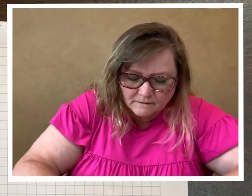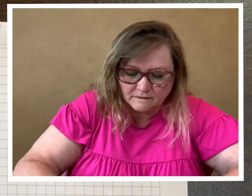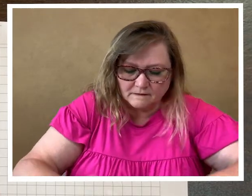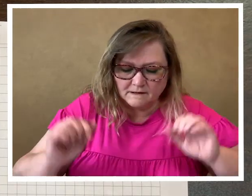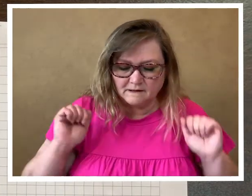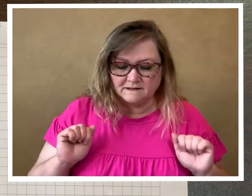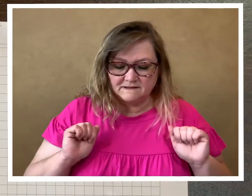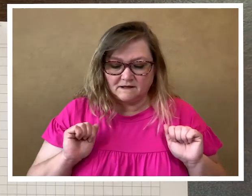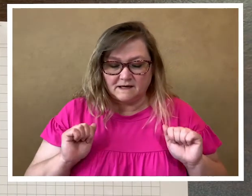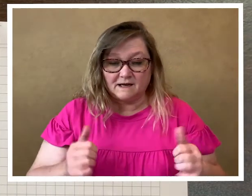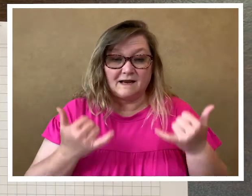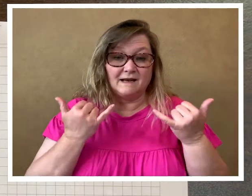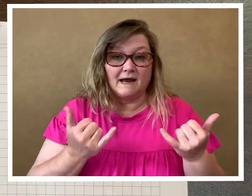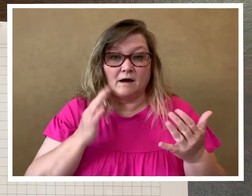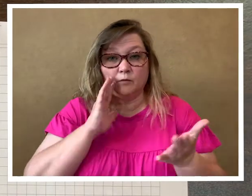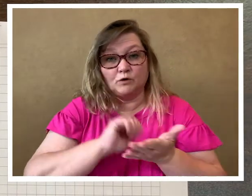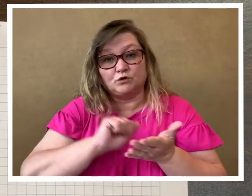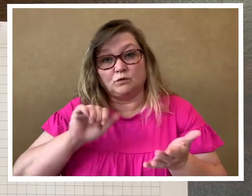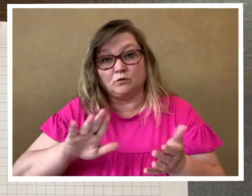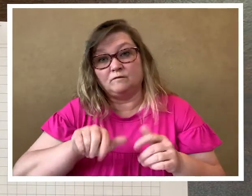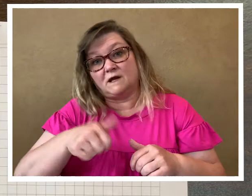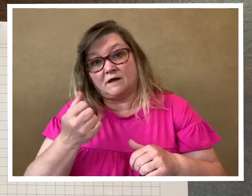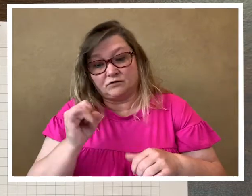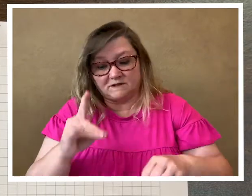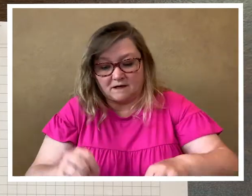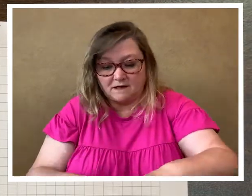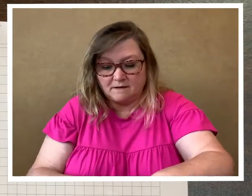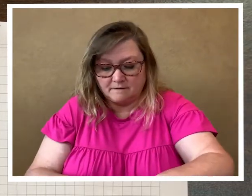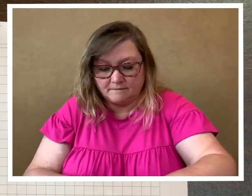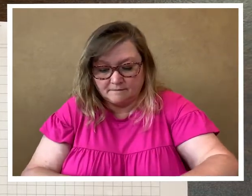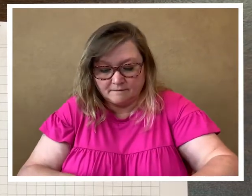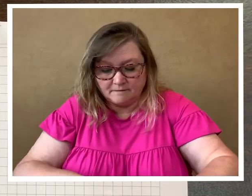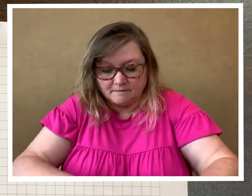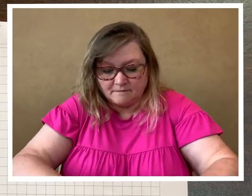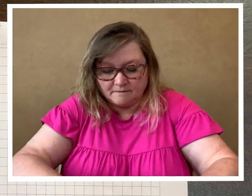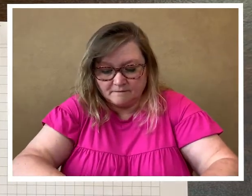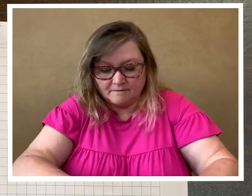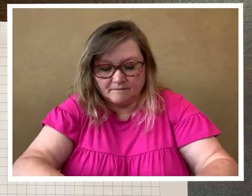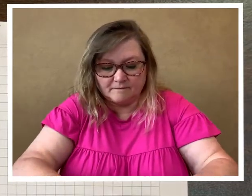and that's stuck down. now I'm going to remove the other side.